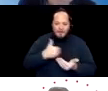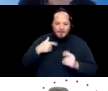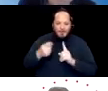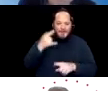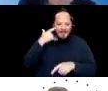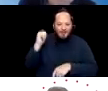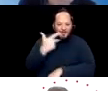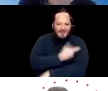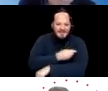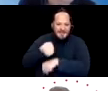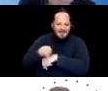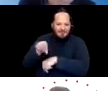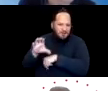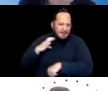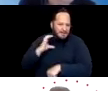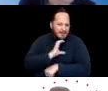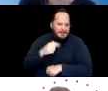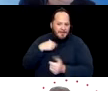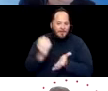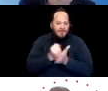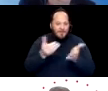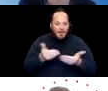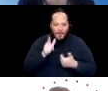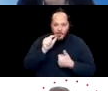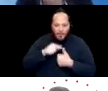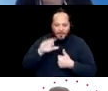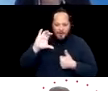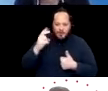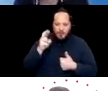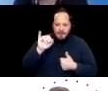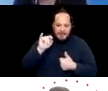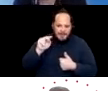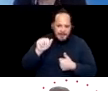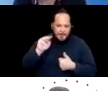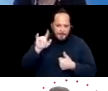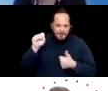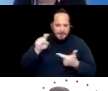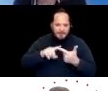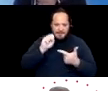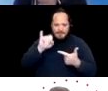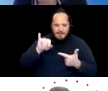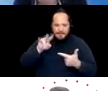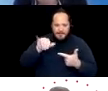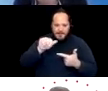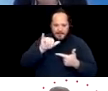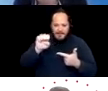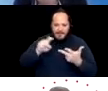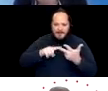So I wanna welcome Christina Mills, Sylvia Yee, Andy Imparato, Denny Chan